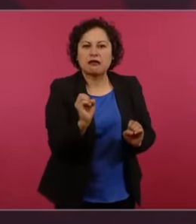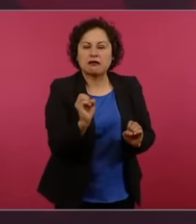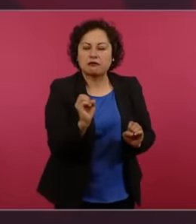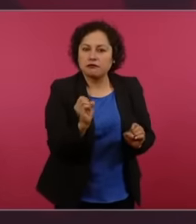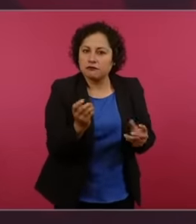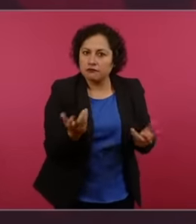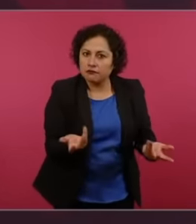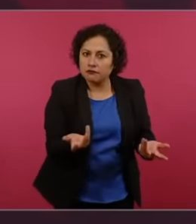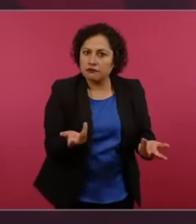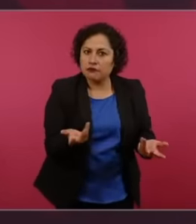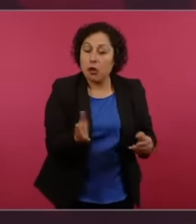that is why